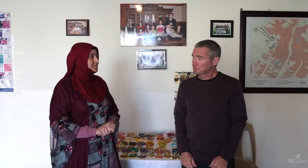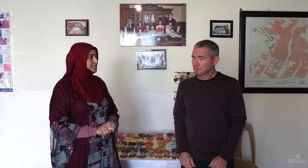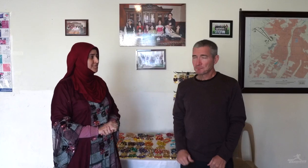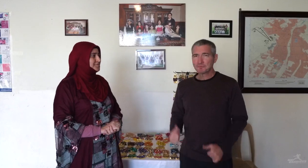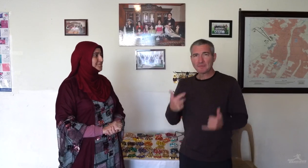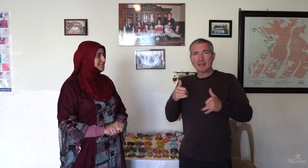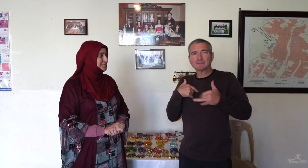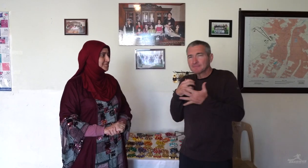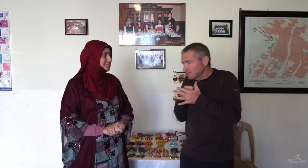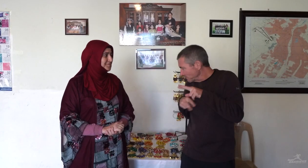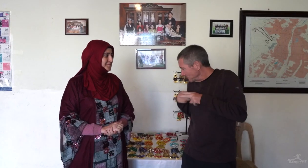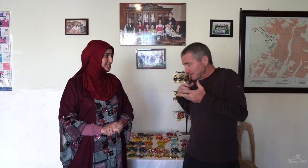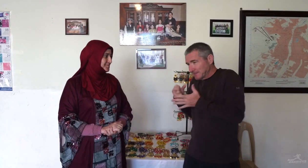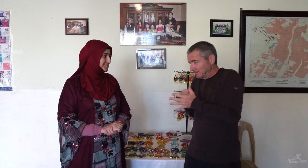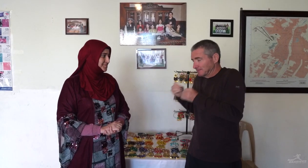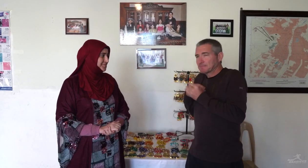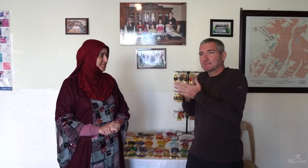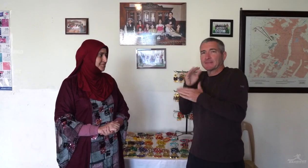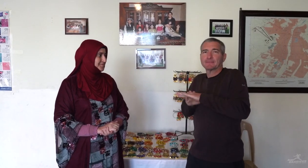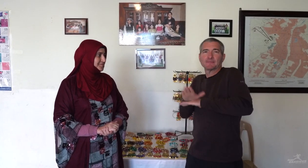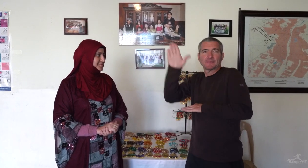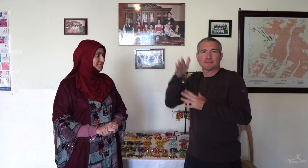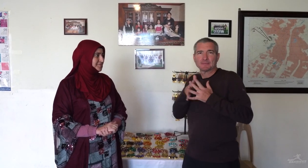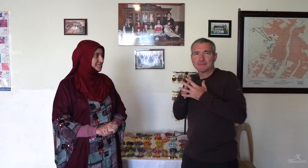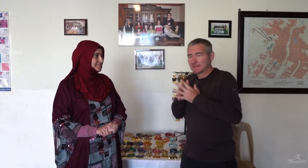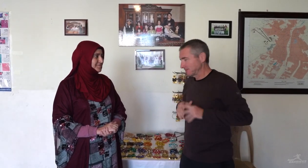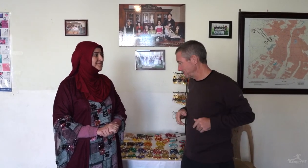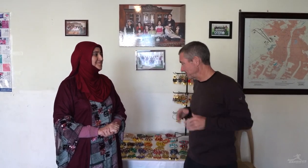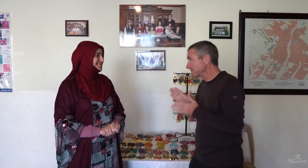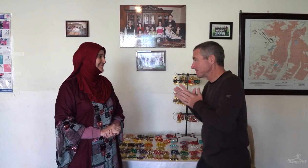Let's grab the time to check them out and buy them before I fly back to the USA.